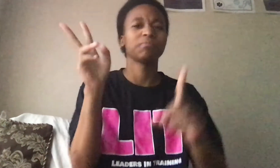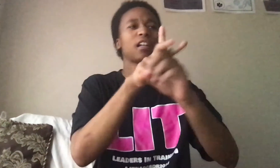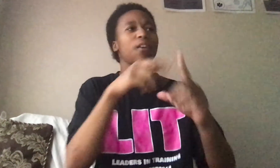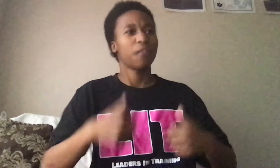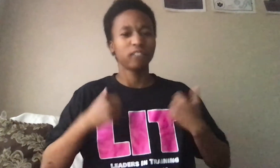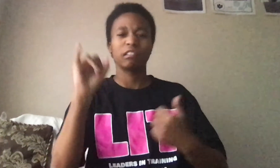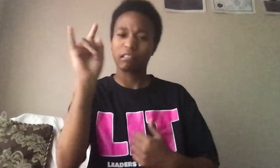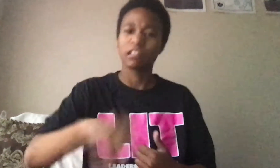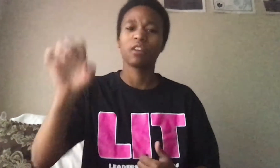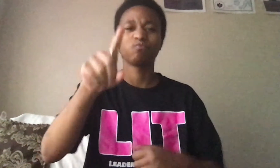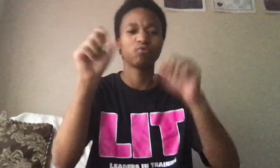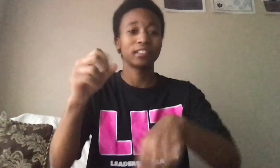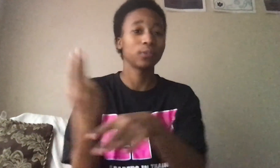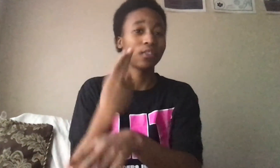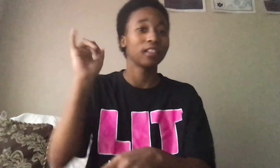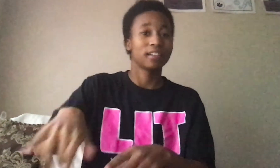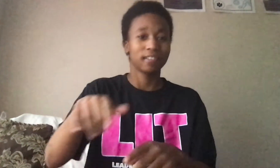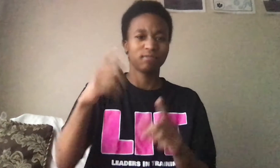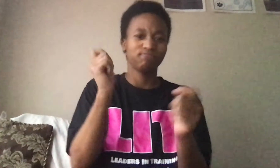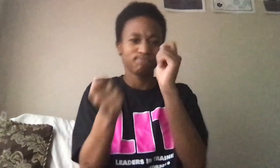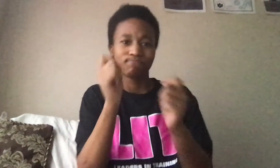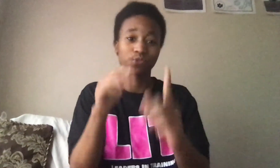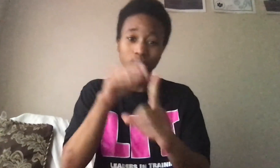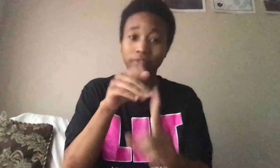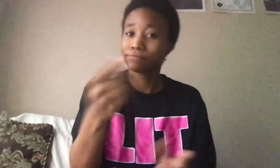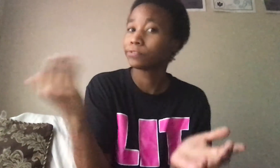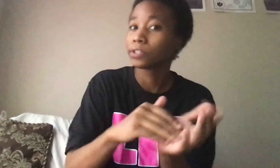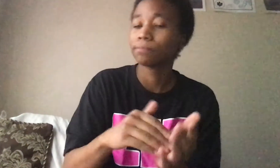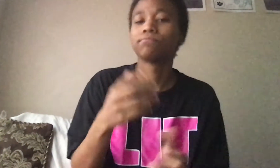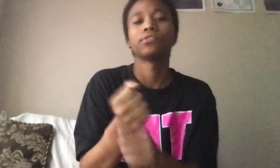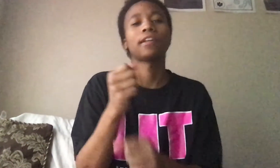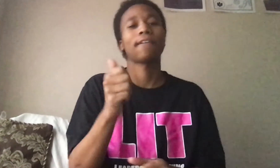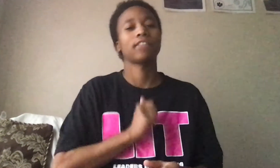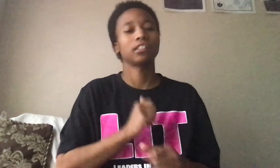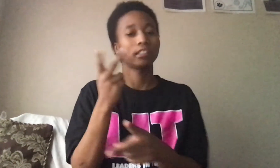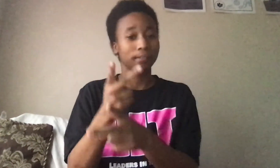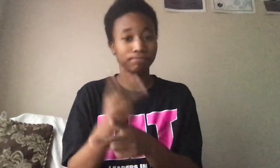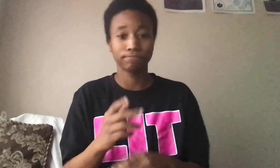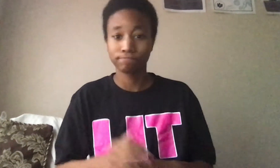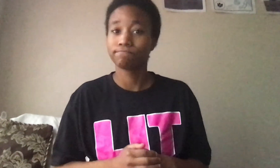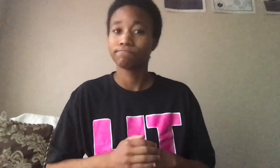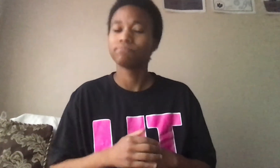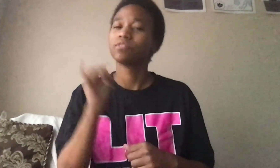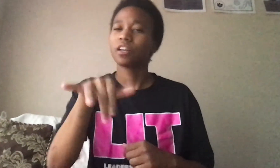apply lifestyle you can use to that for adjustment remind you again need take self - care.